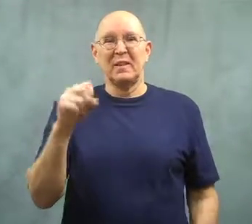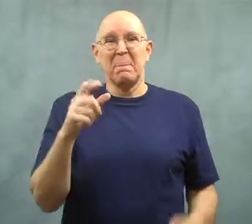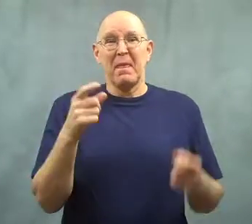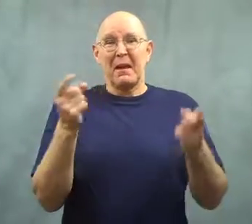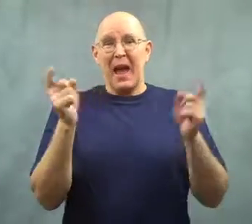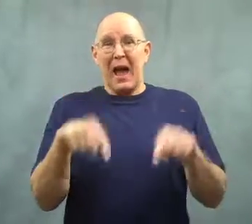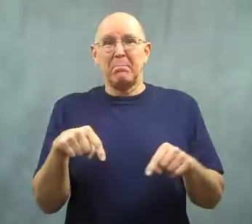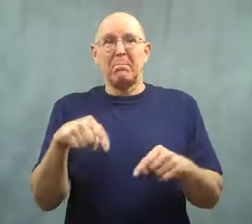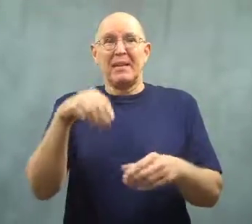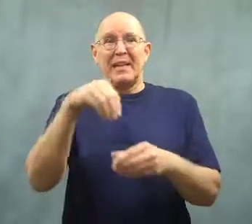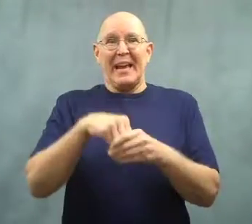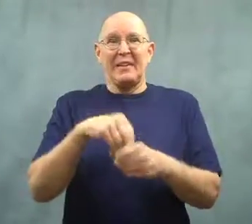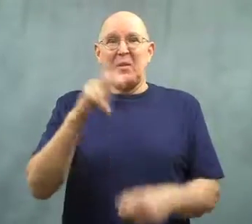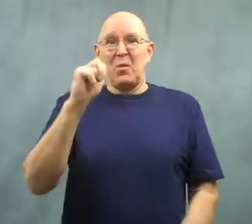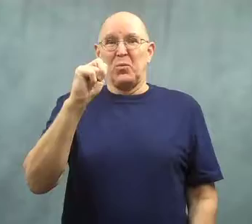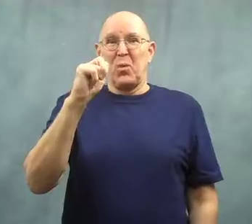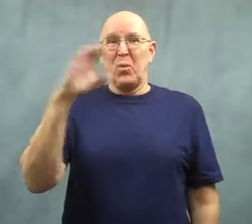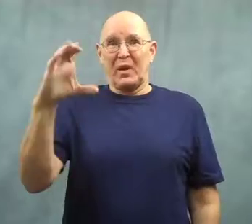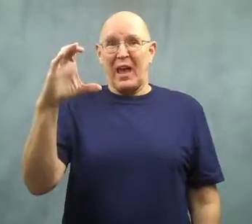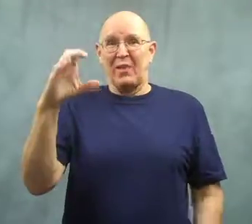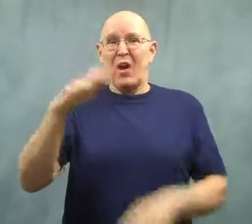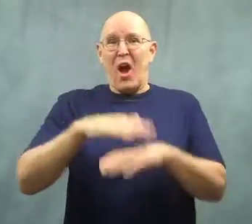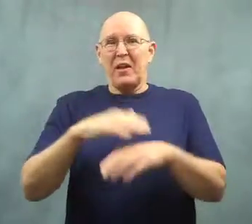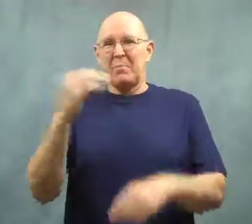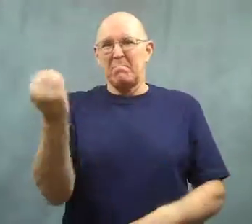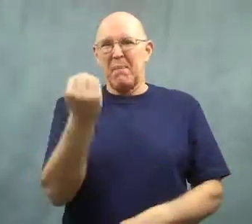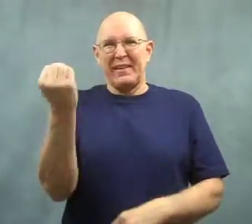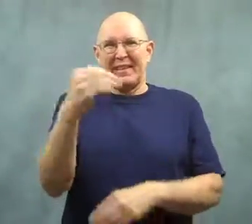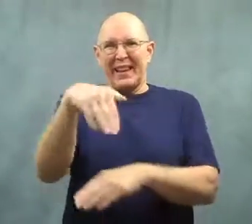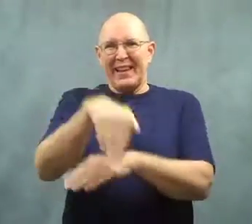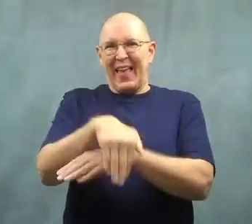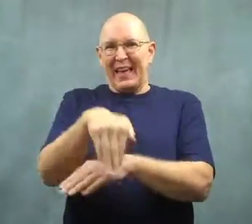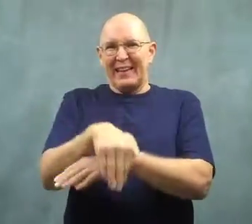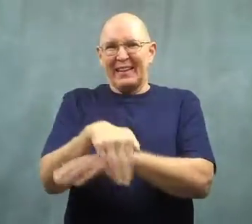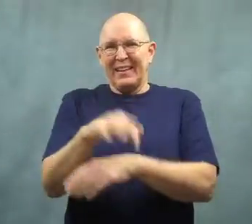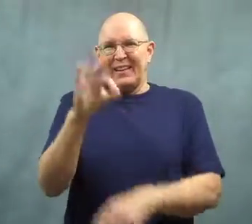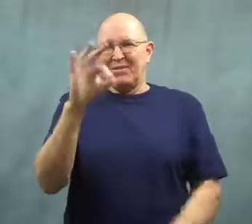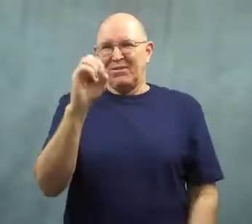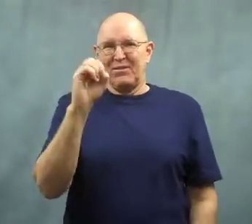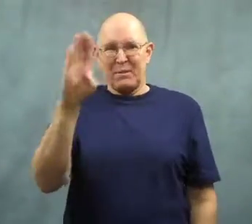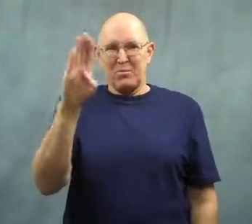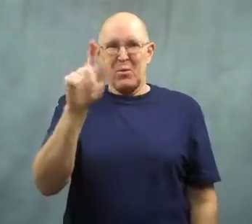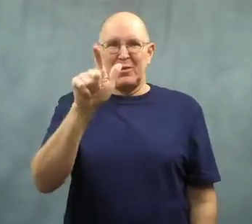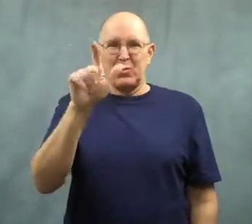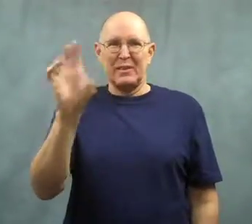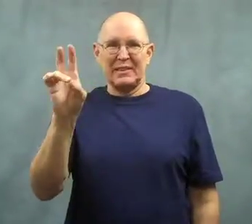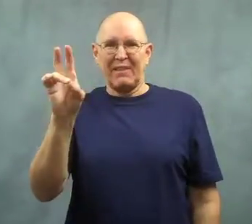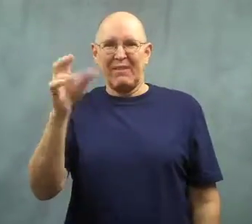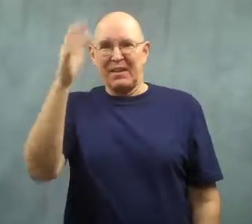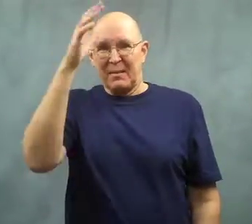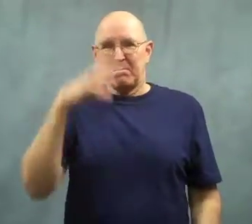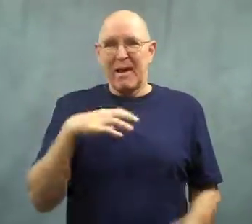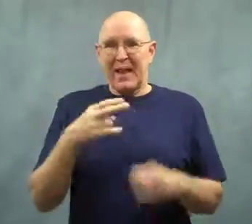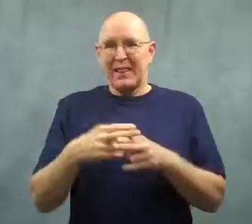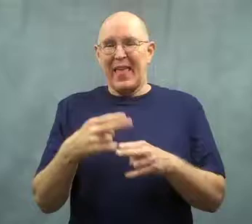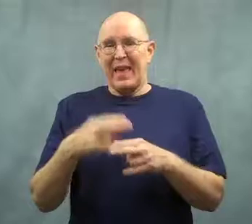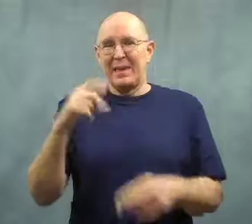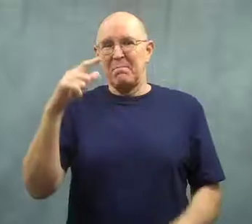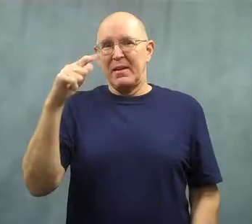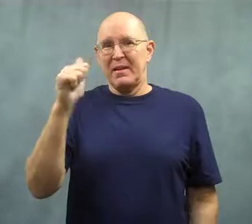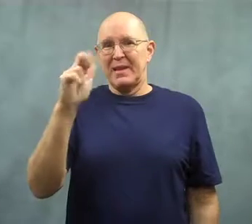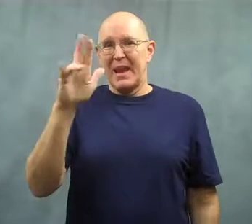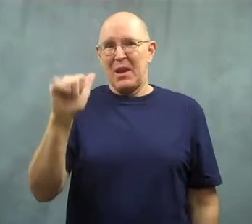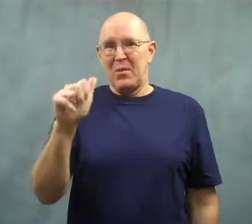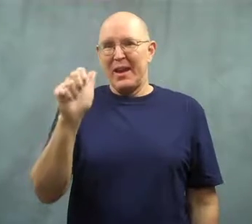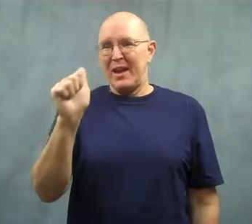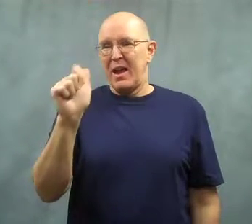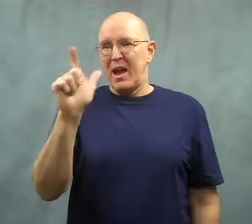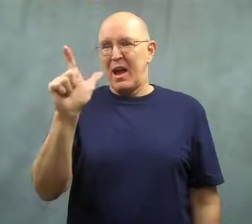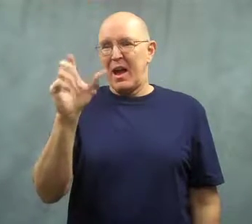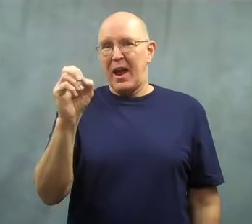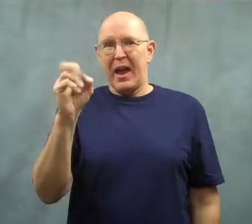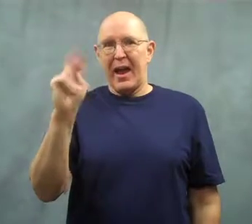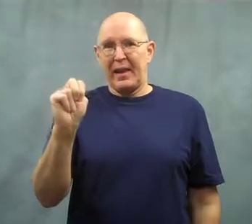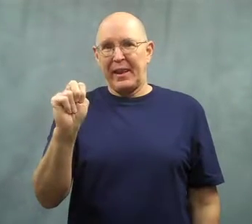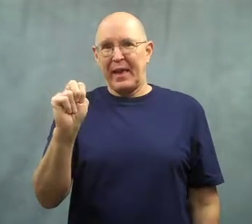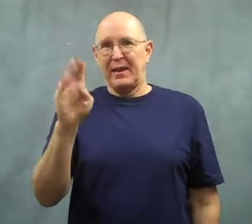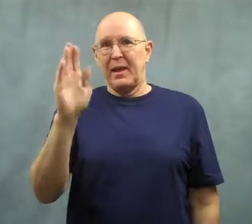This happened in North Carolina on February 27, Monday night.